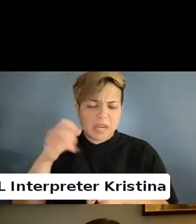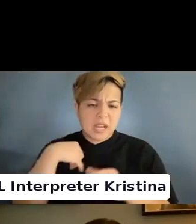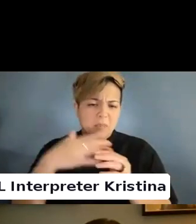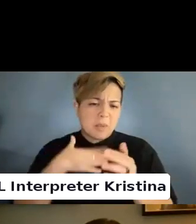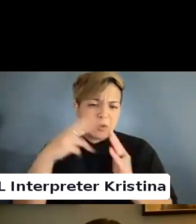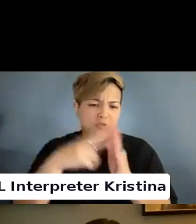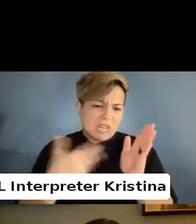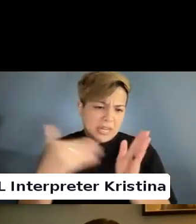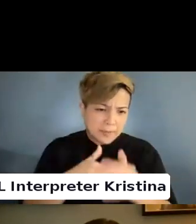The question reads.